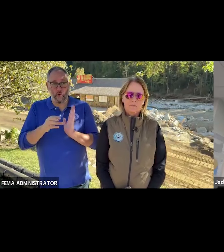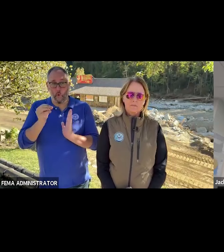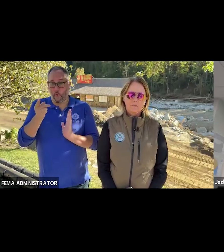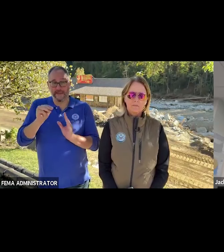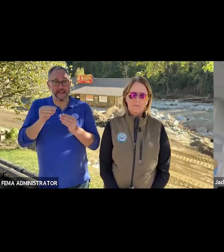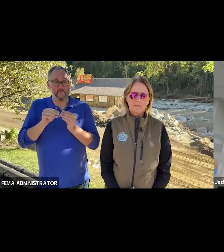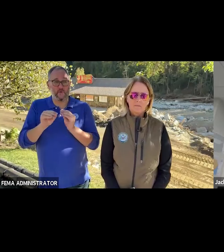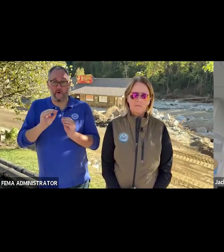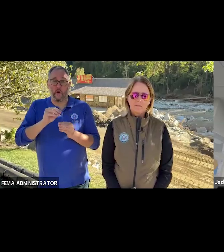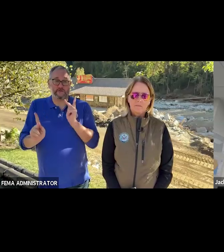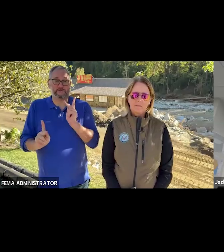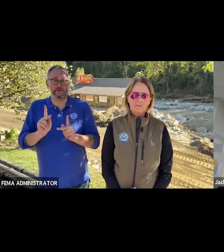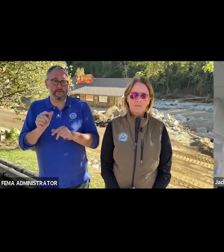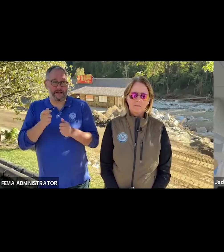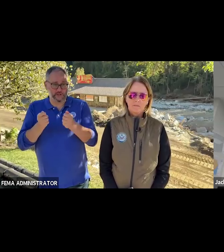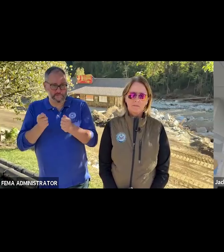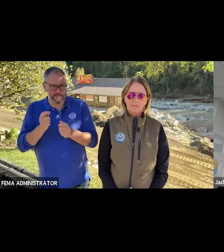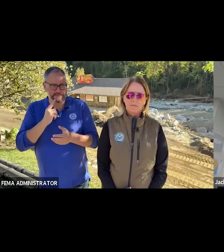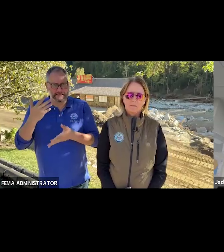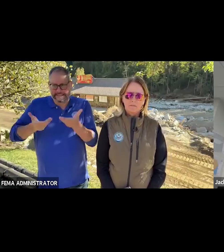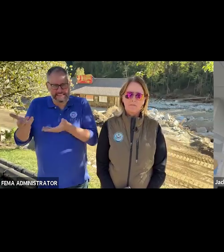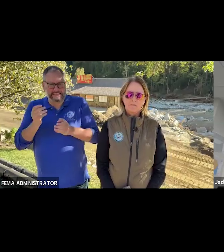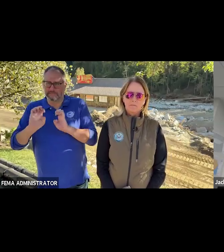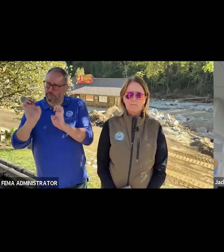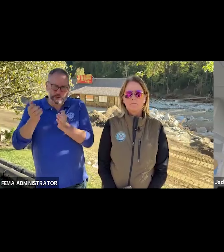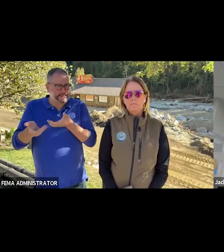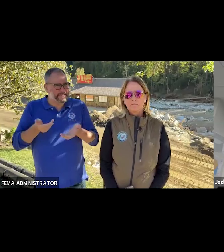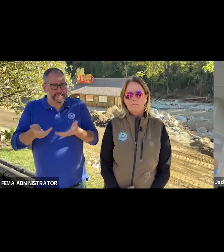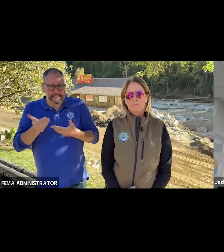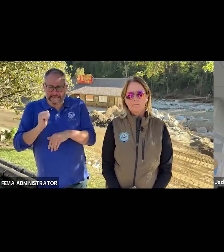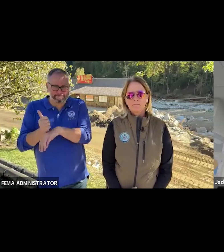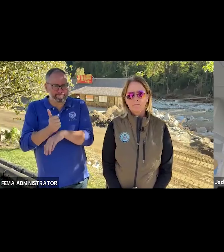an emergency hiring authority to help response from FEMA during this year's hurricane season.